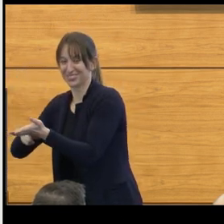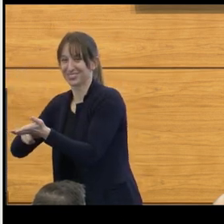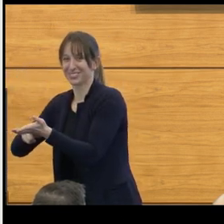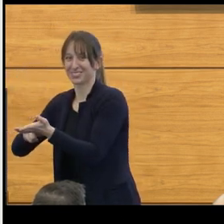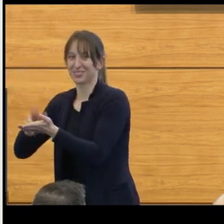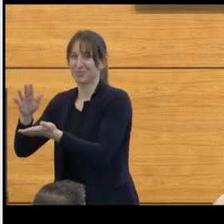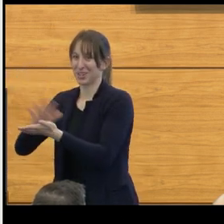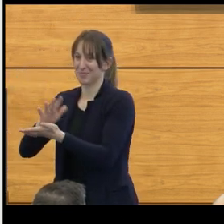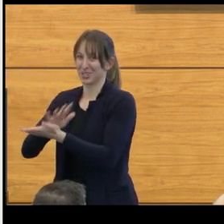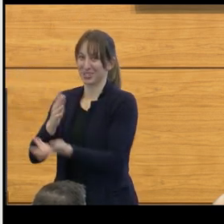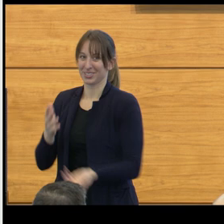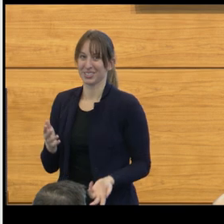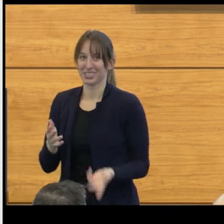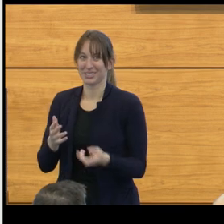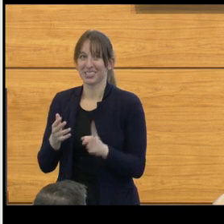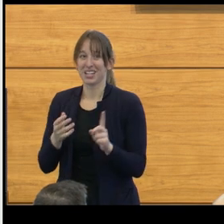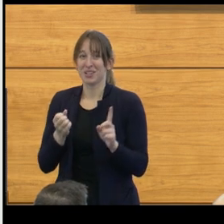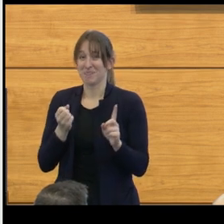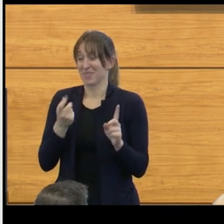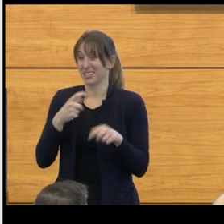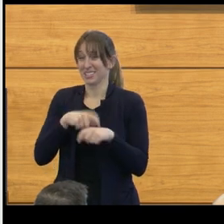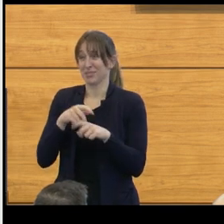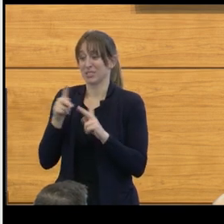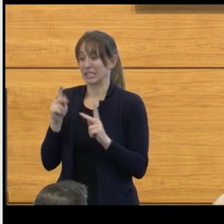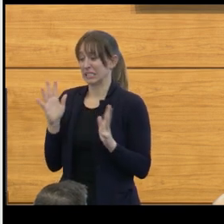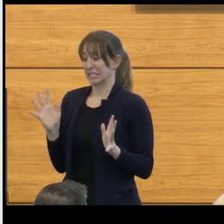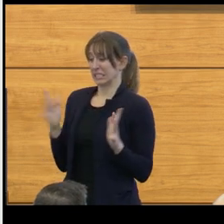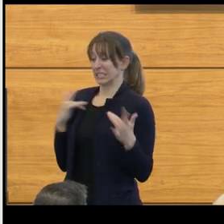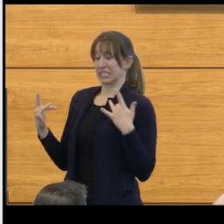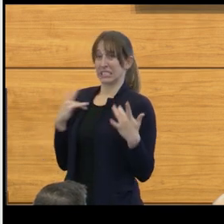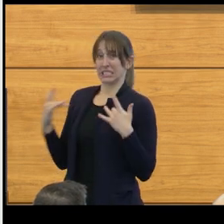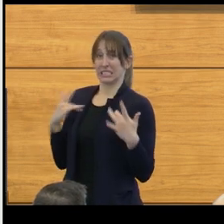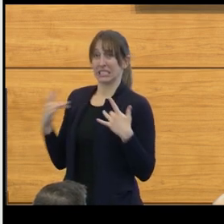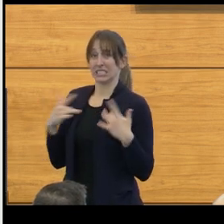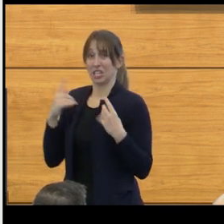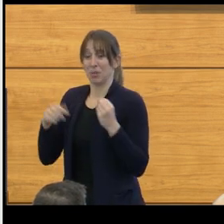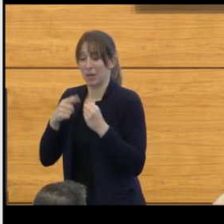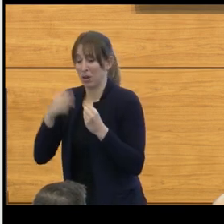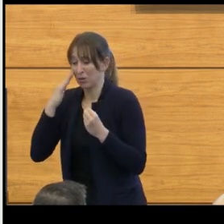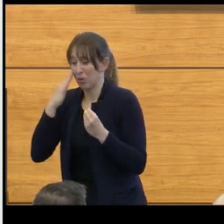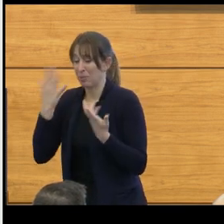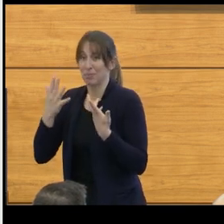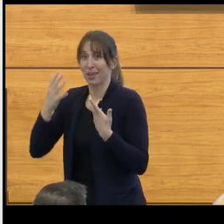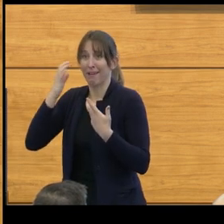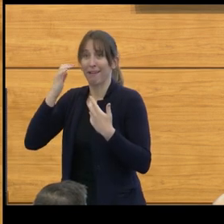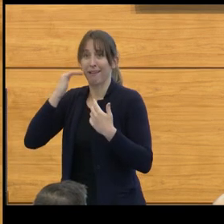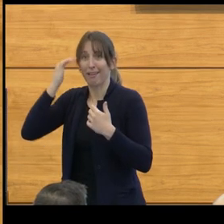two hairs on their head, as opposed to not really worrying too much about themselves when you're talking about an operation.